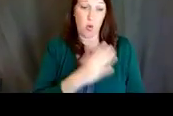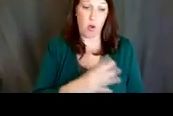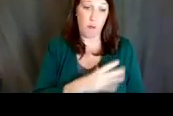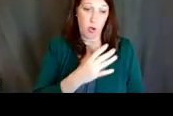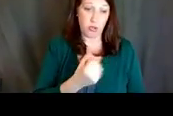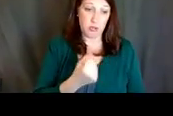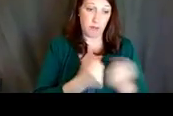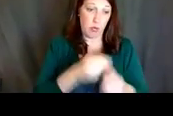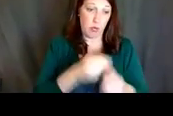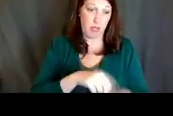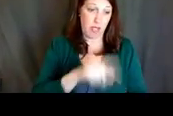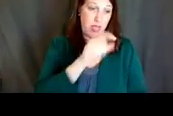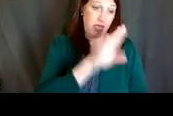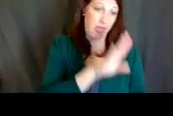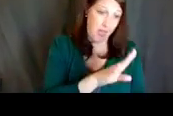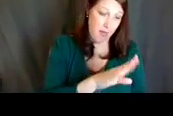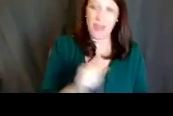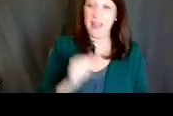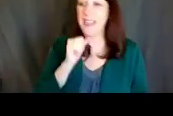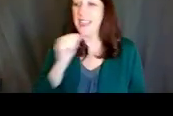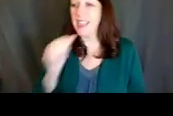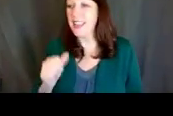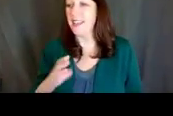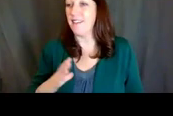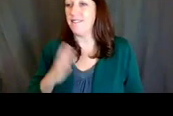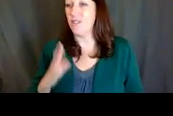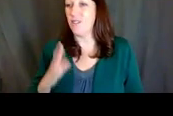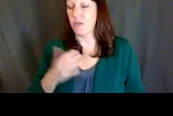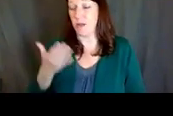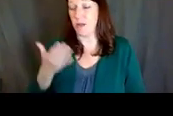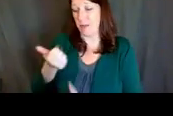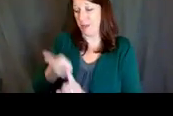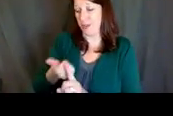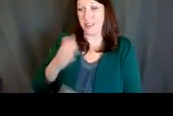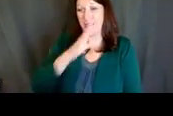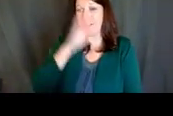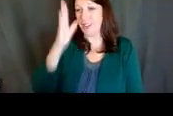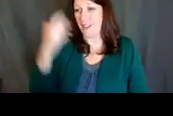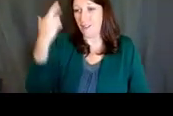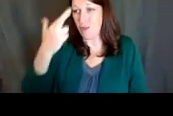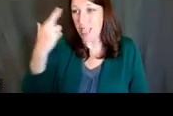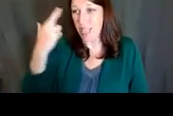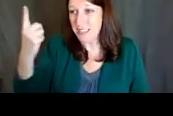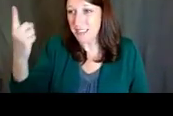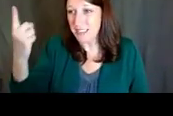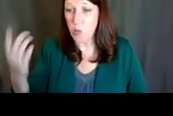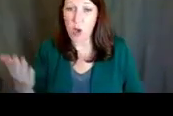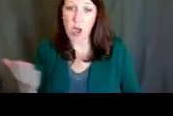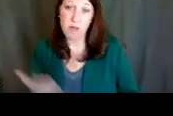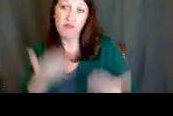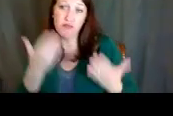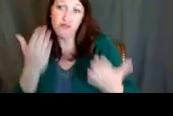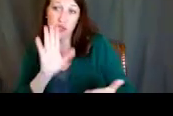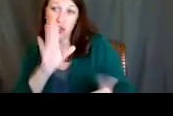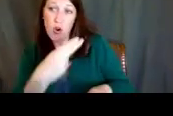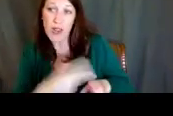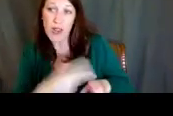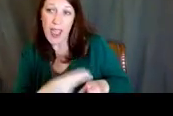and the more informal that you actually may never know that somebody is holding you up for positions or opportunities.